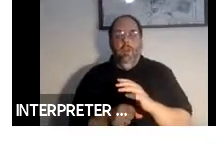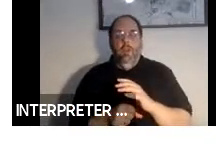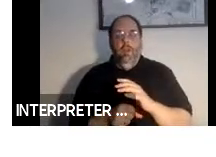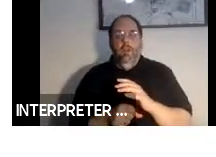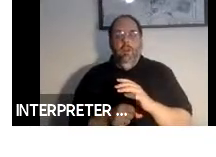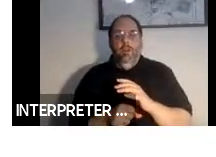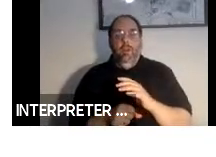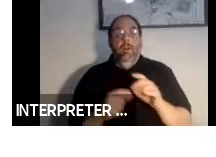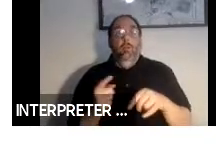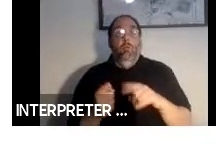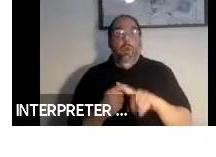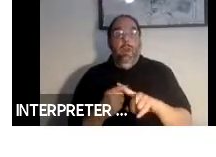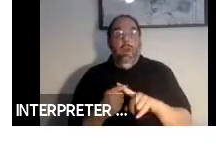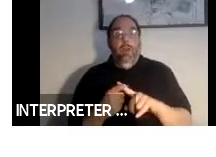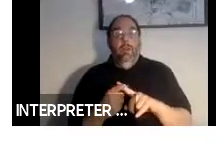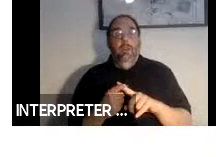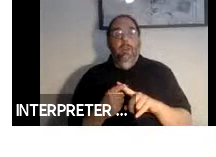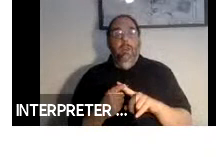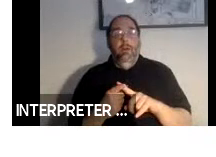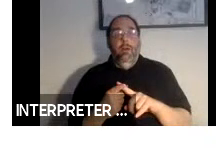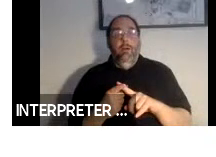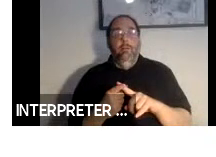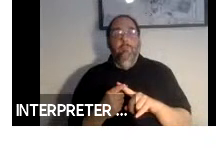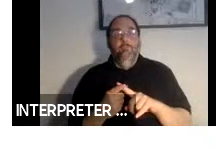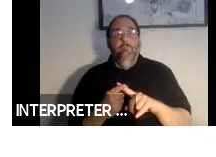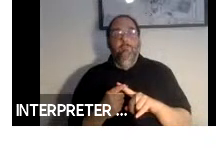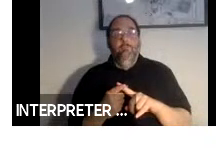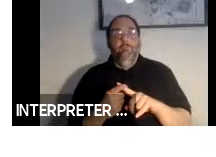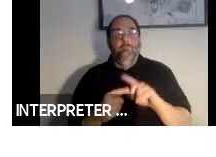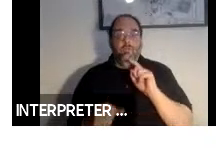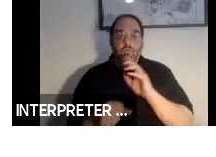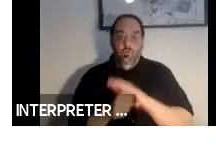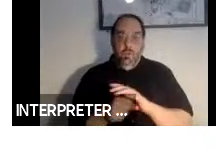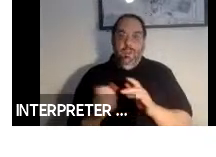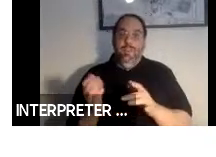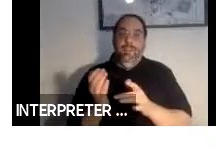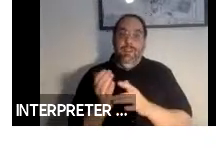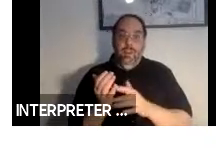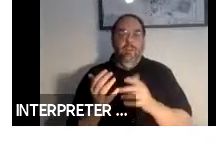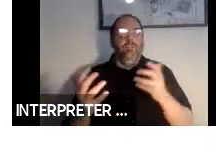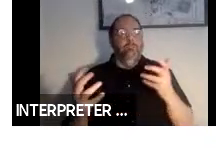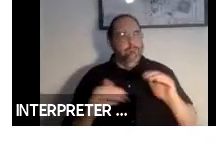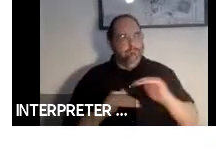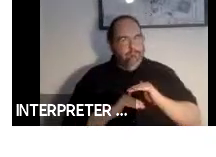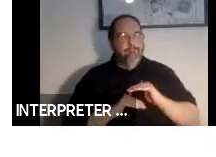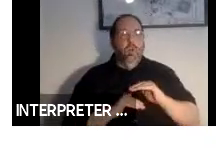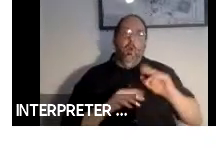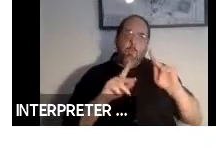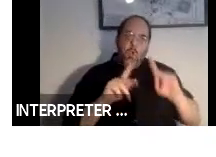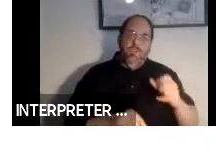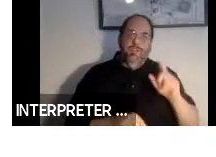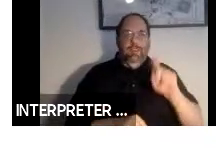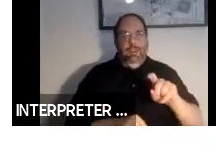when -- make sure that the technologies meets the needs of the machines.